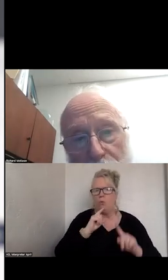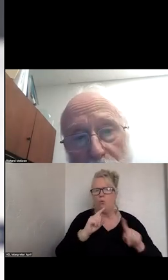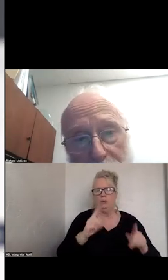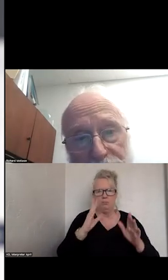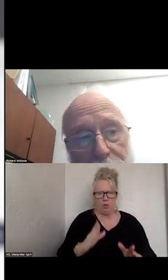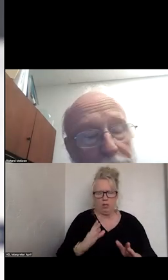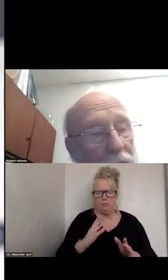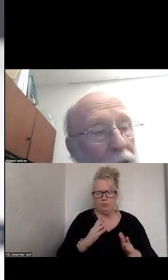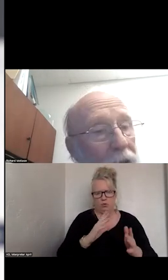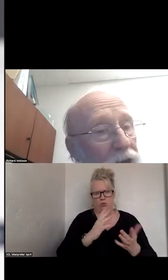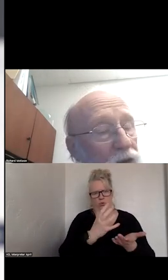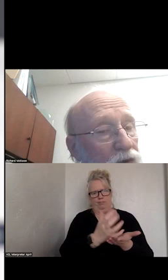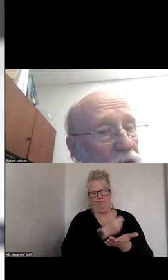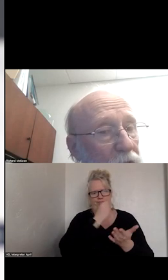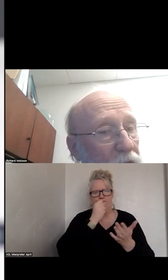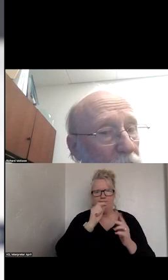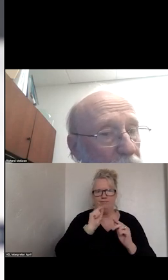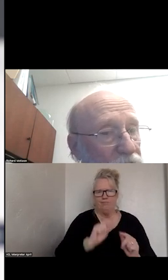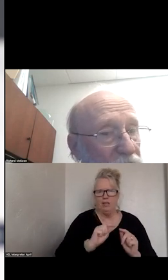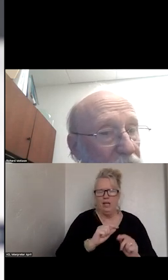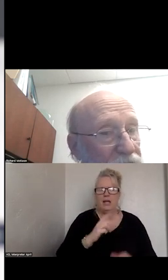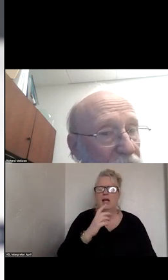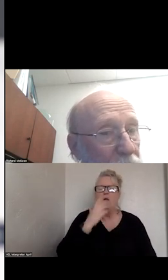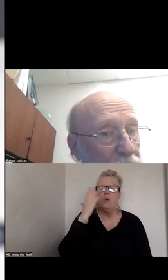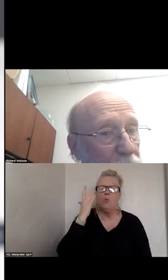USED. THE REASON THAT IS GIVEN